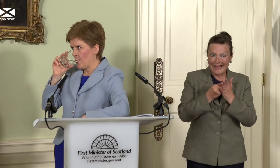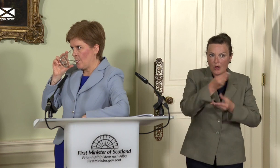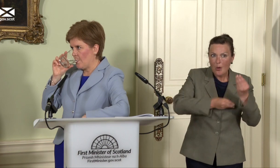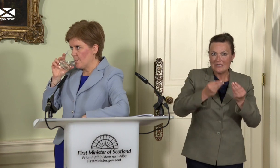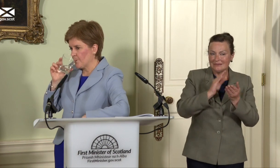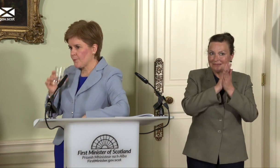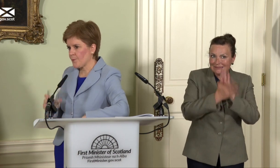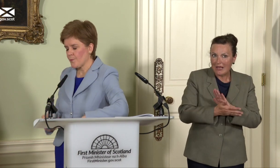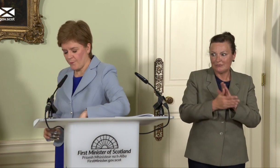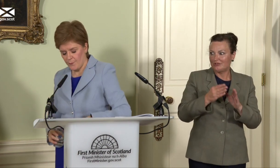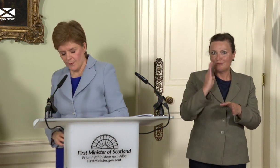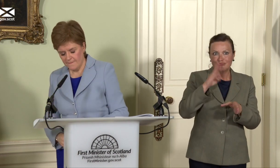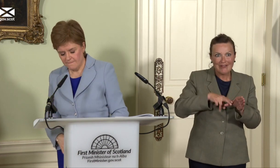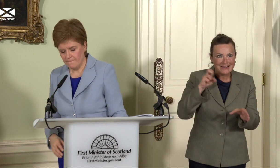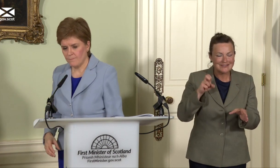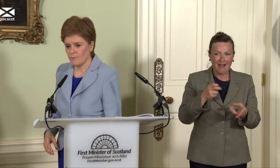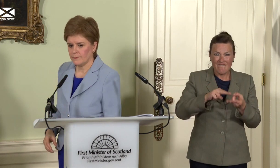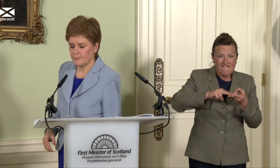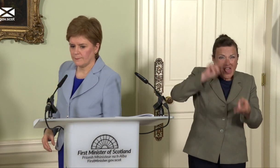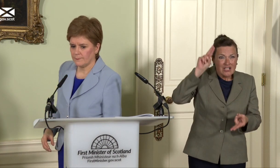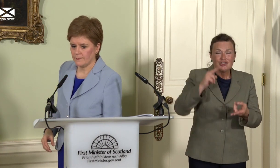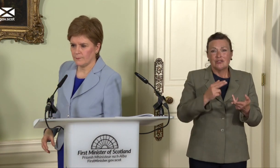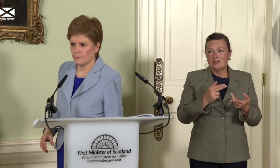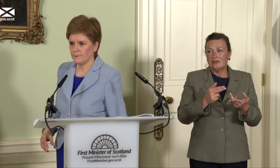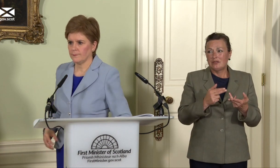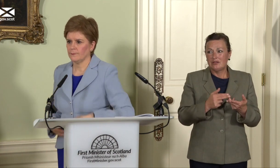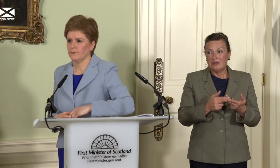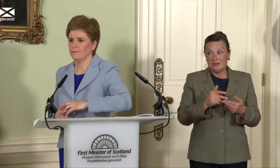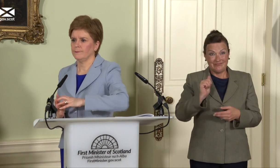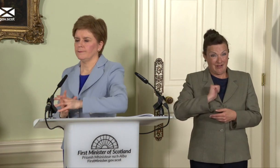we are now seeing surging inflation. We are looking forward now to a flat-lining economy,